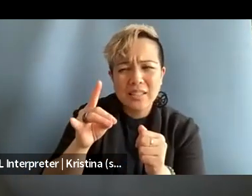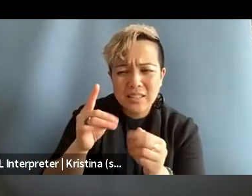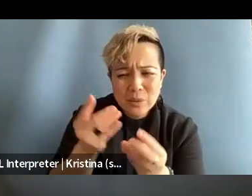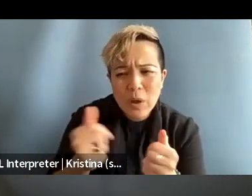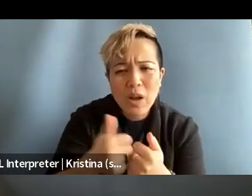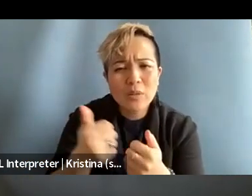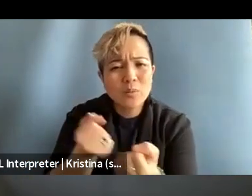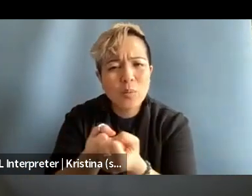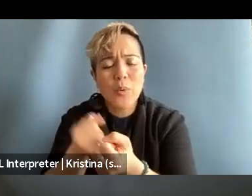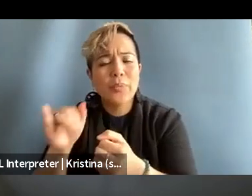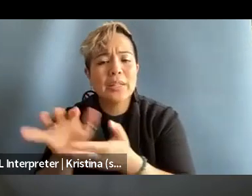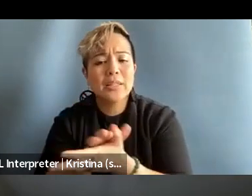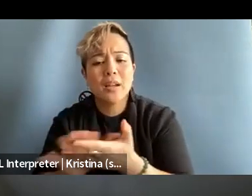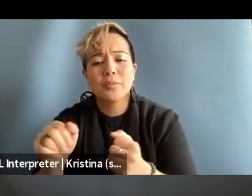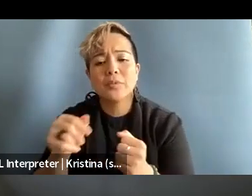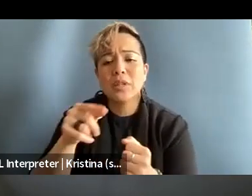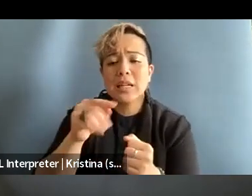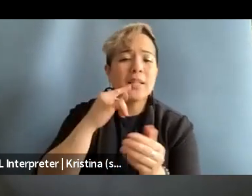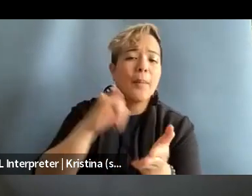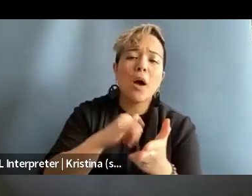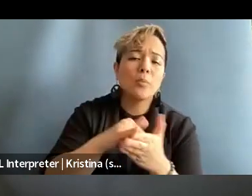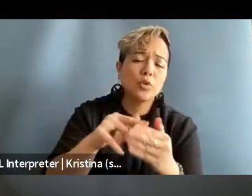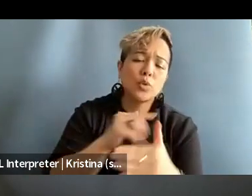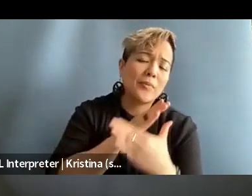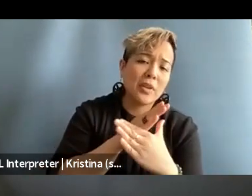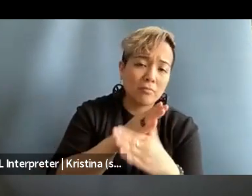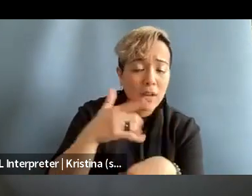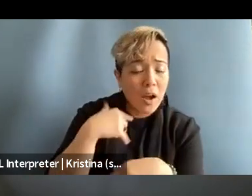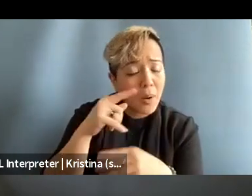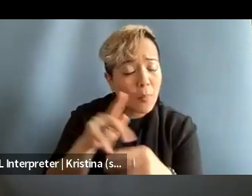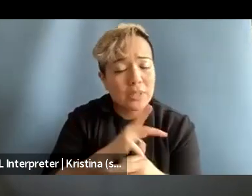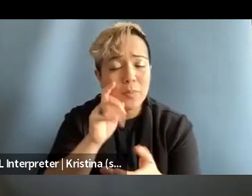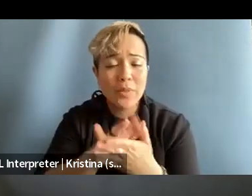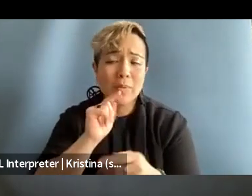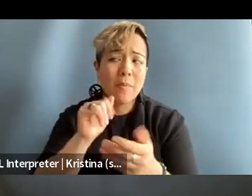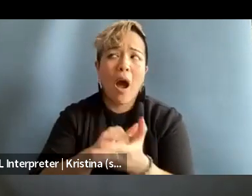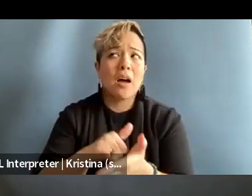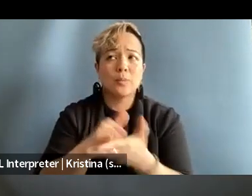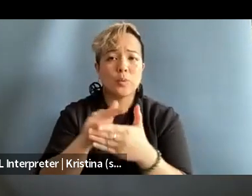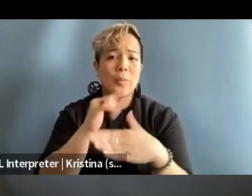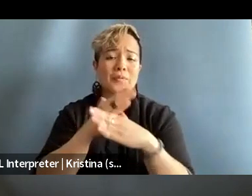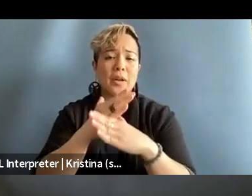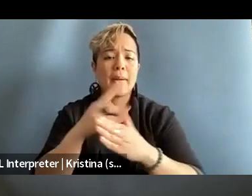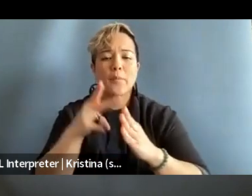Elisa said something, it's impossible to prevent it. I personally believe that it's impossible to prevent it. That that means that you have